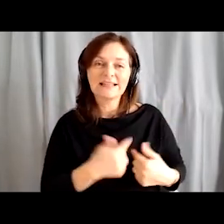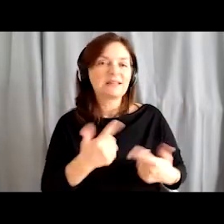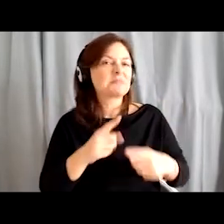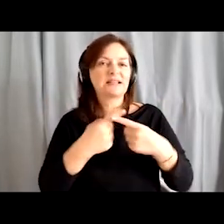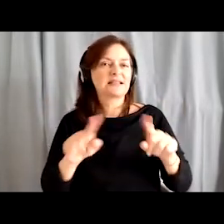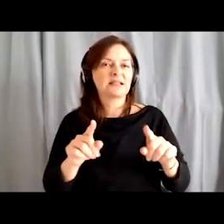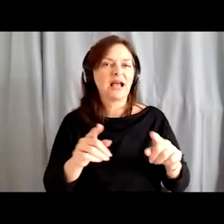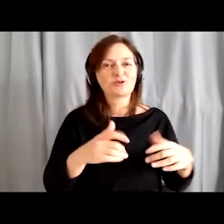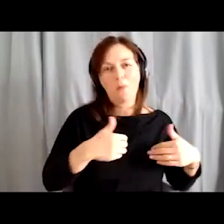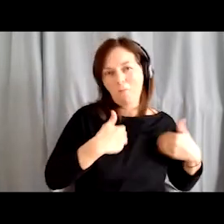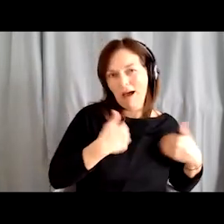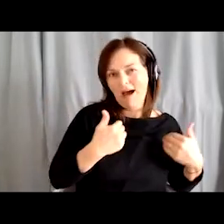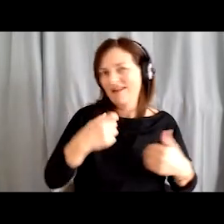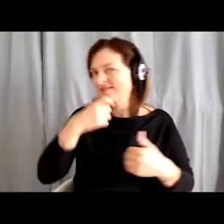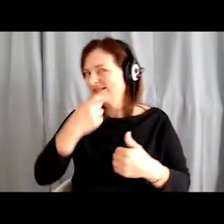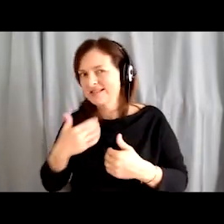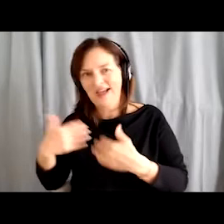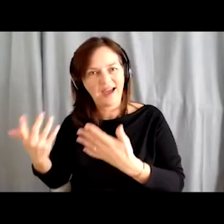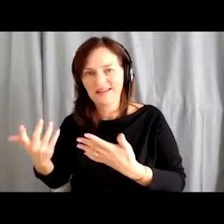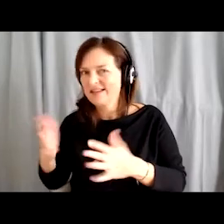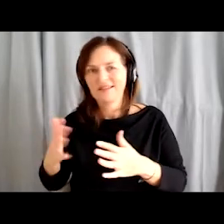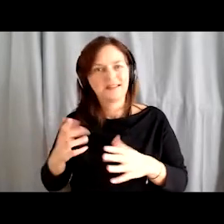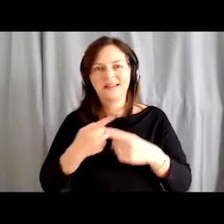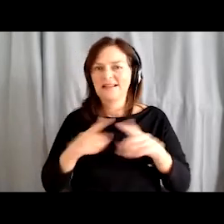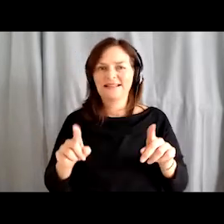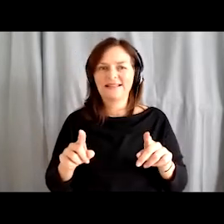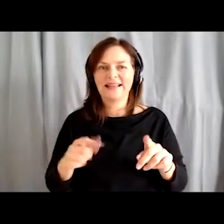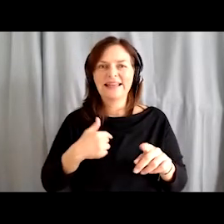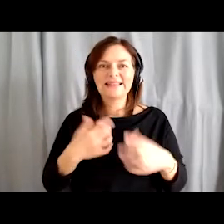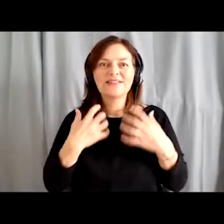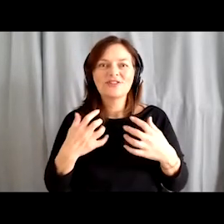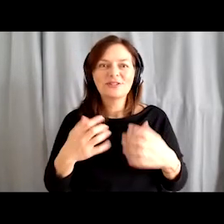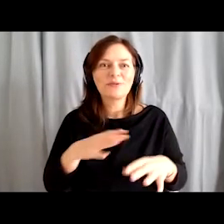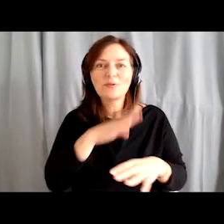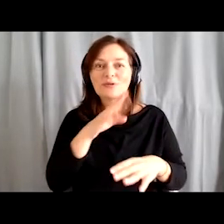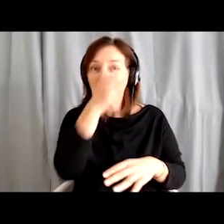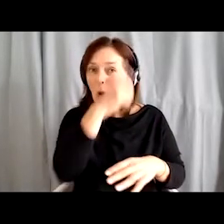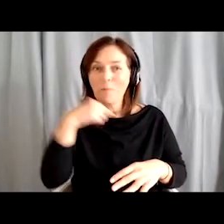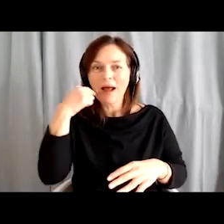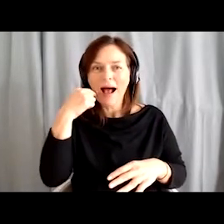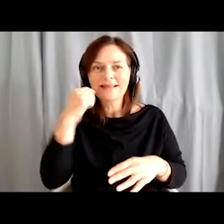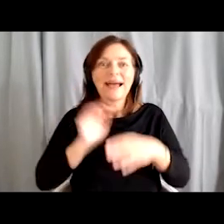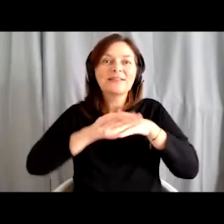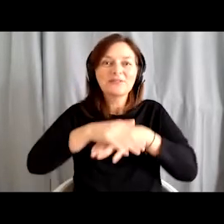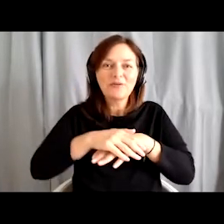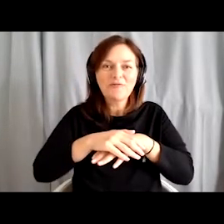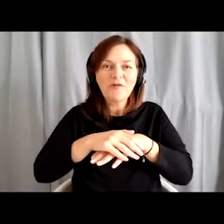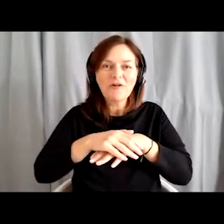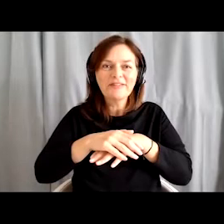I basically want all the faces I meet to be joyful, happy because that would mean that they are also satisfied on the inside.